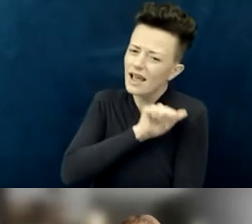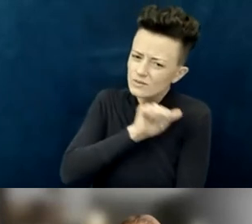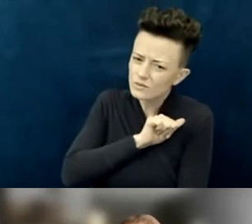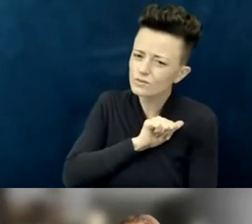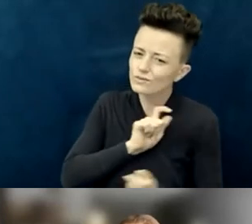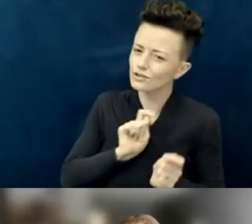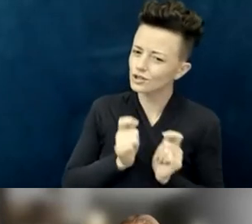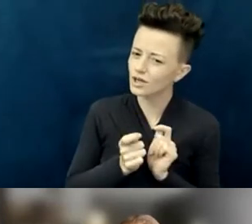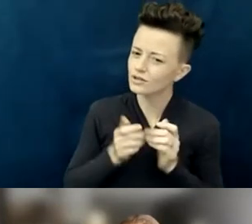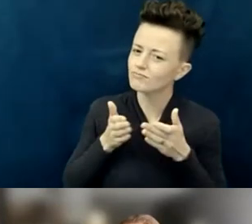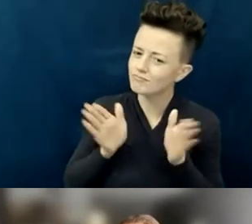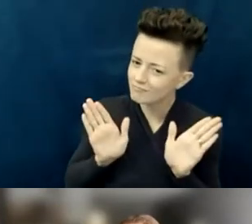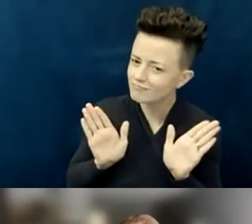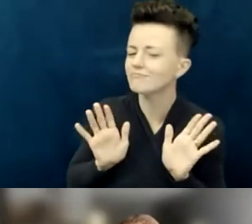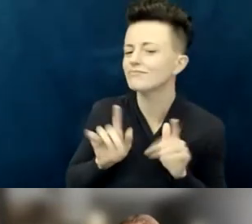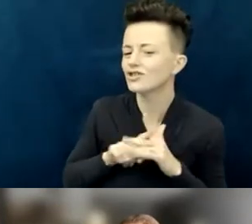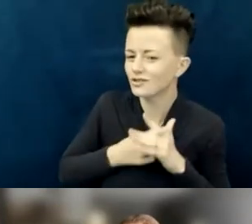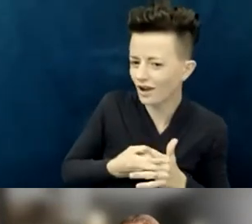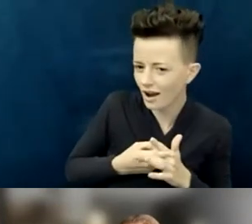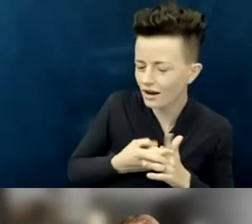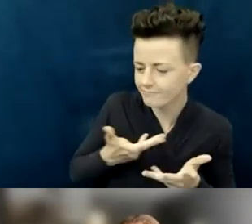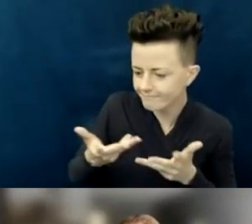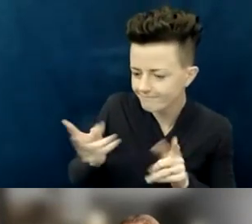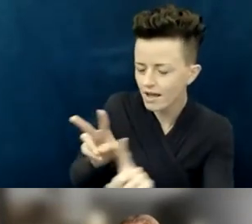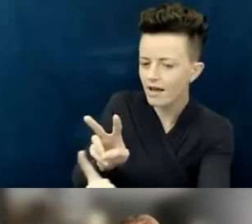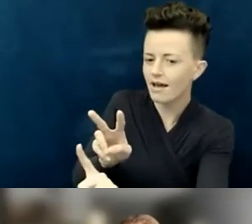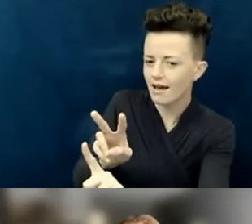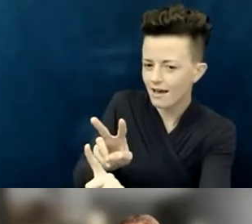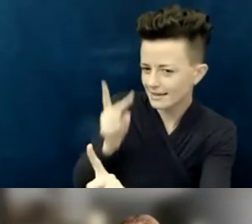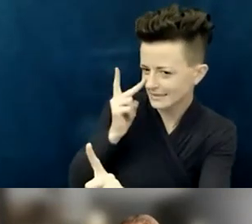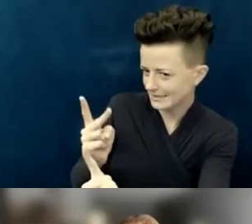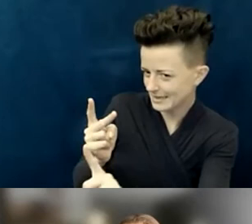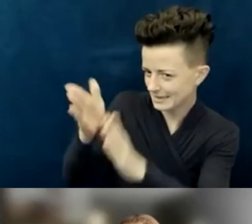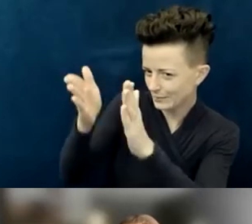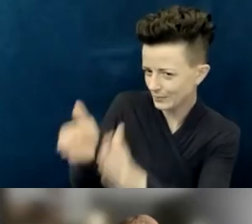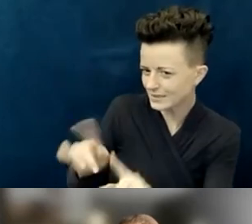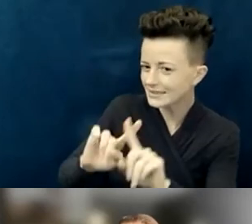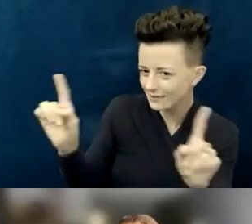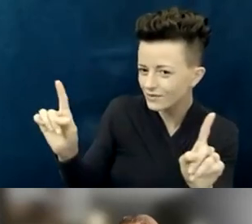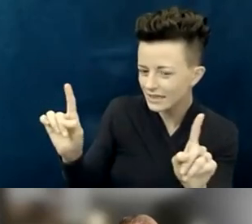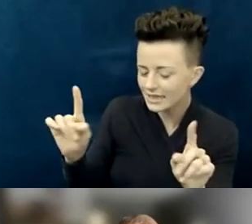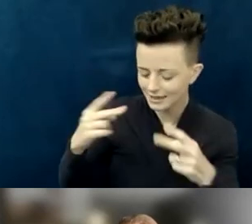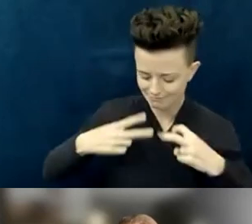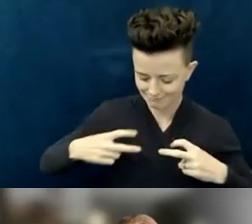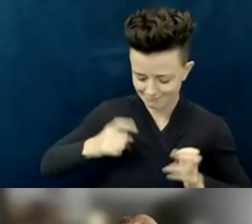the thing that we need to start with, rather than the secondary physical, although they can be tagged.